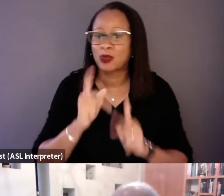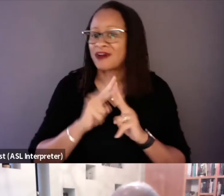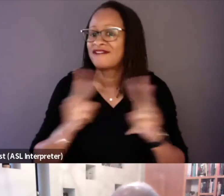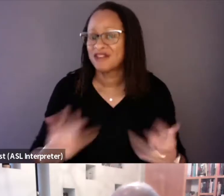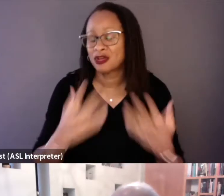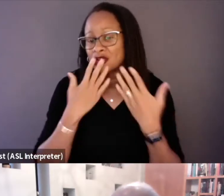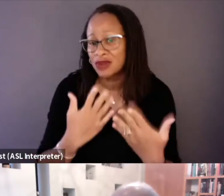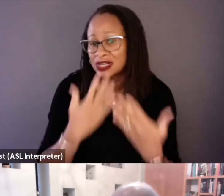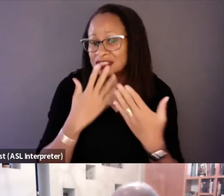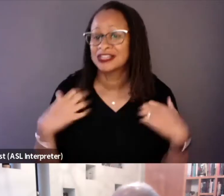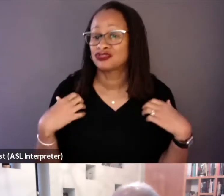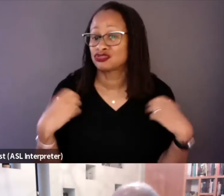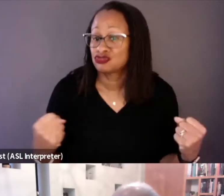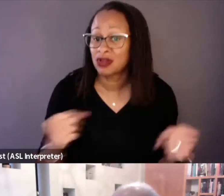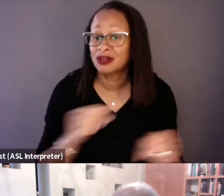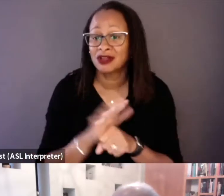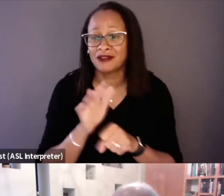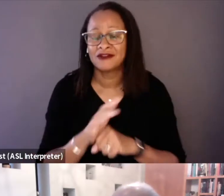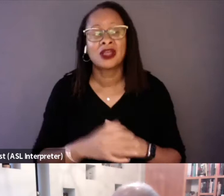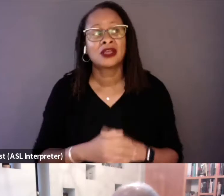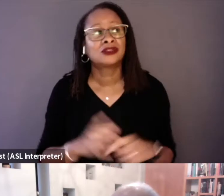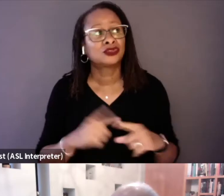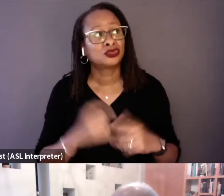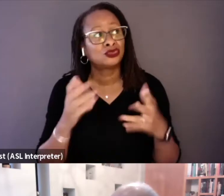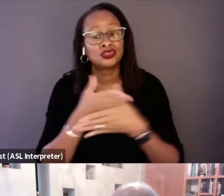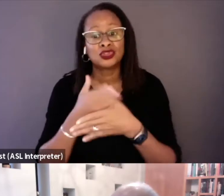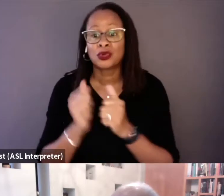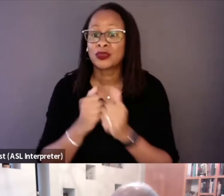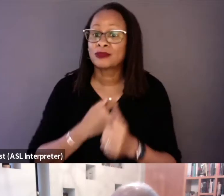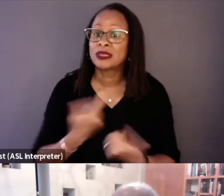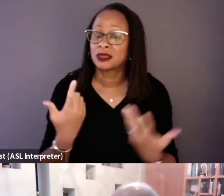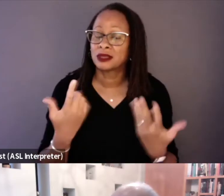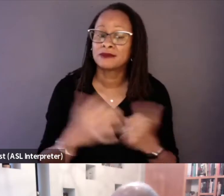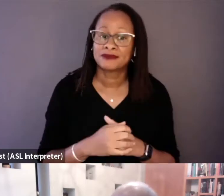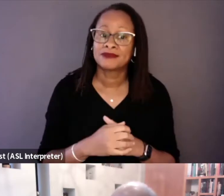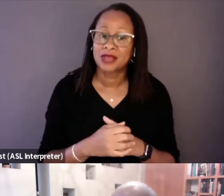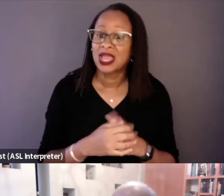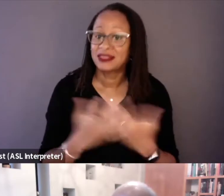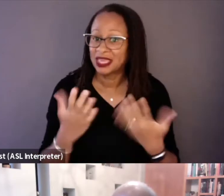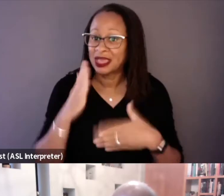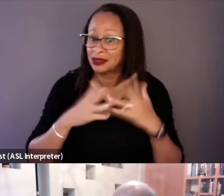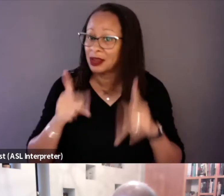and courageous enough to share that with me. And that's what you end up seeing in the film.